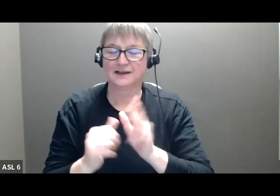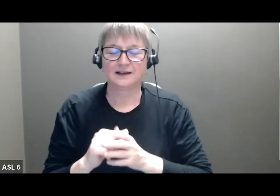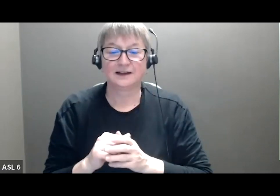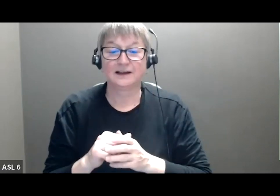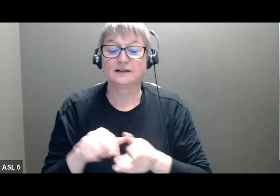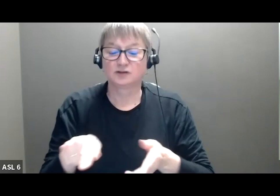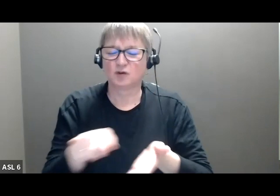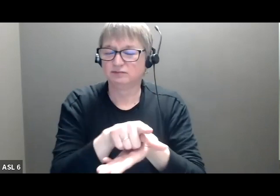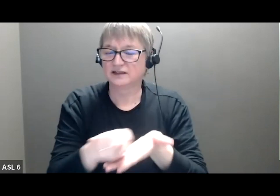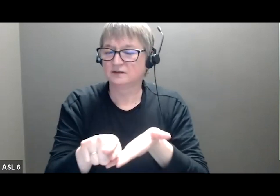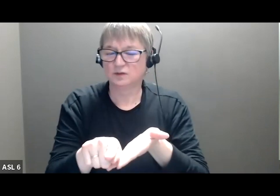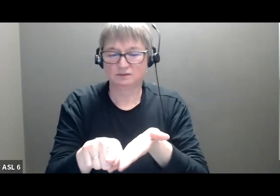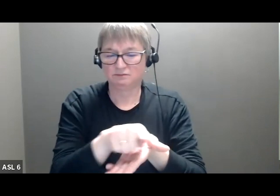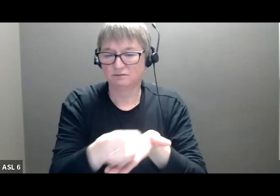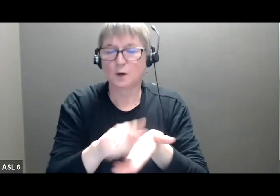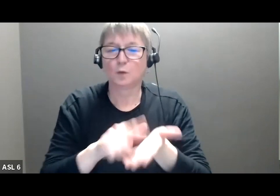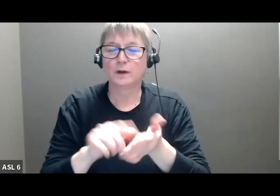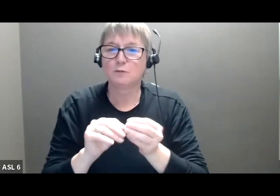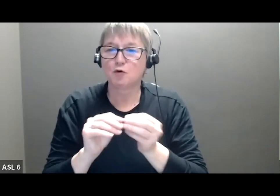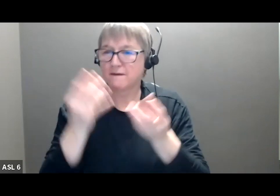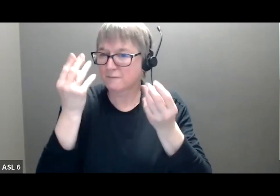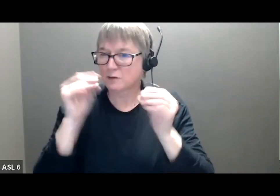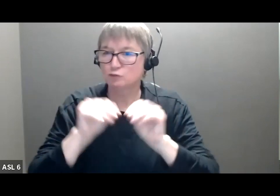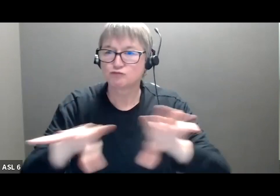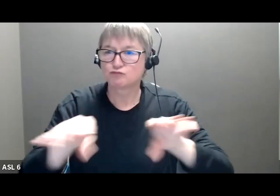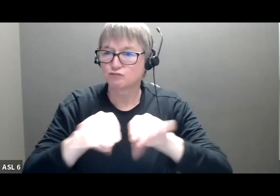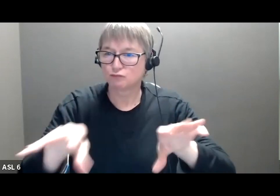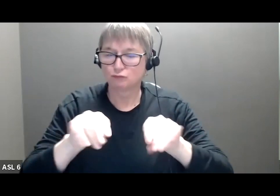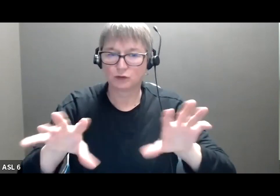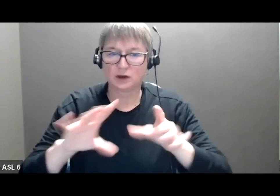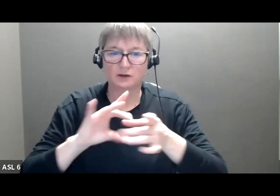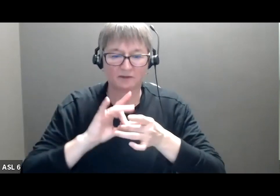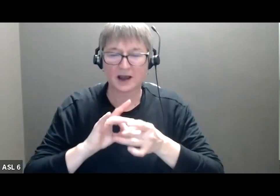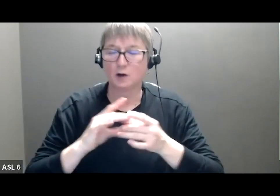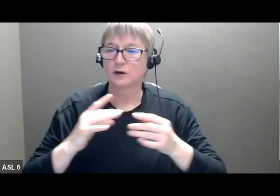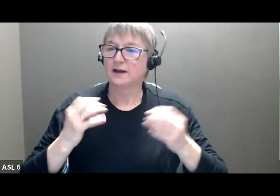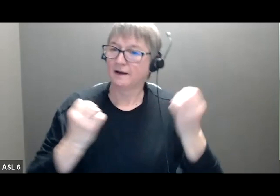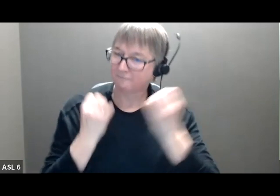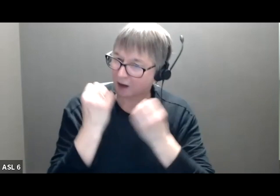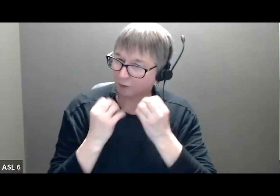some communications from the conference team about conference evaluation and feedback. Please take